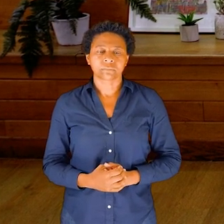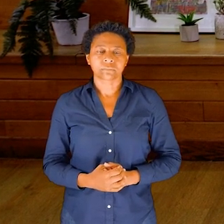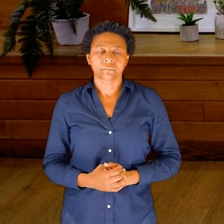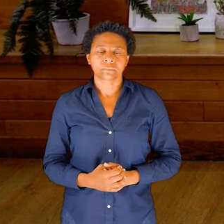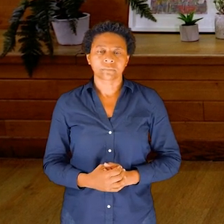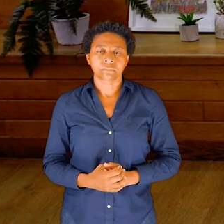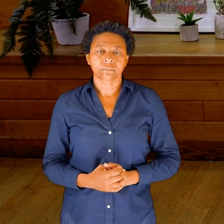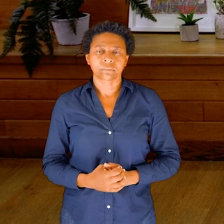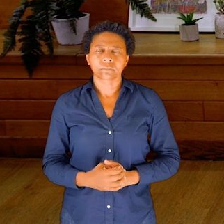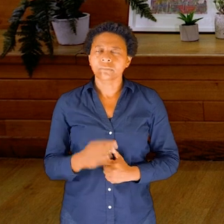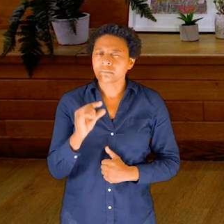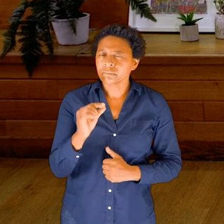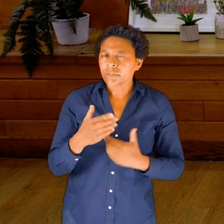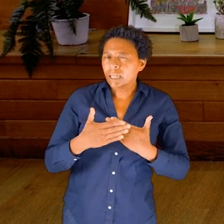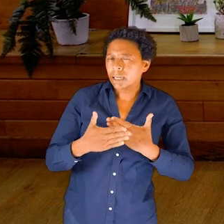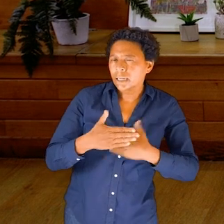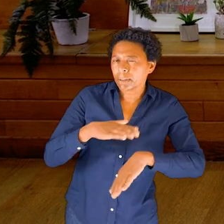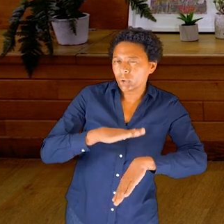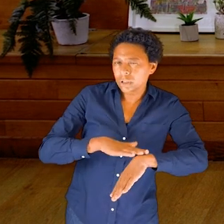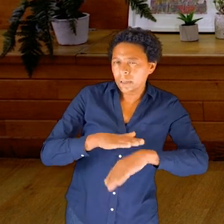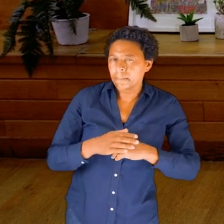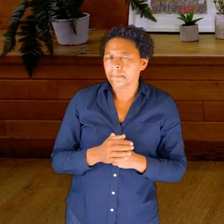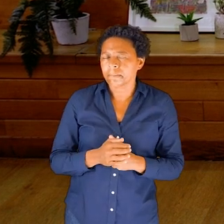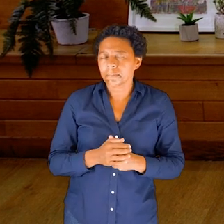So a few more moments to explore.